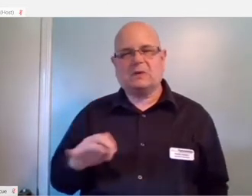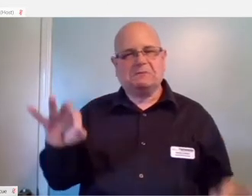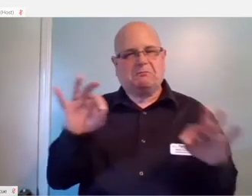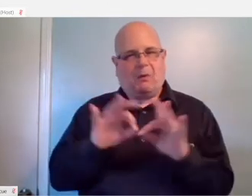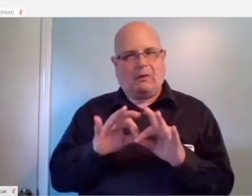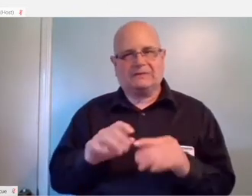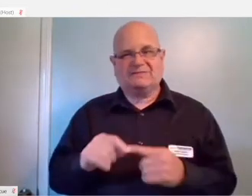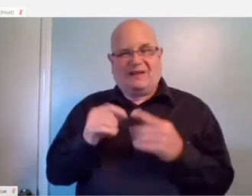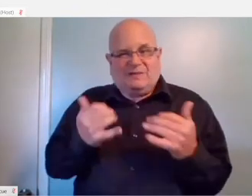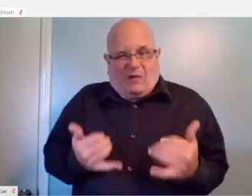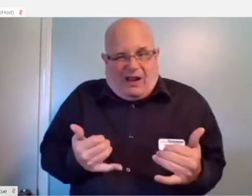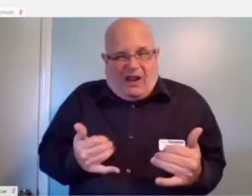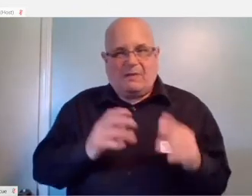where people are just very isolated.